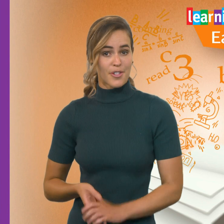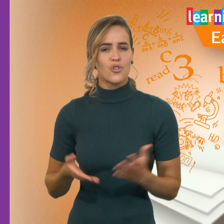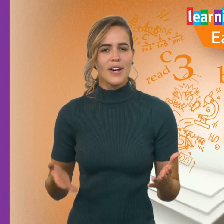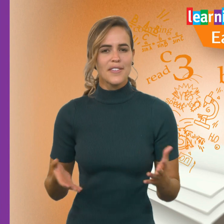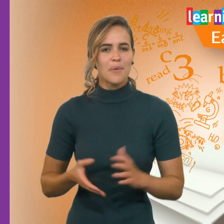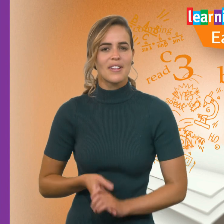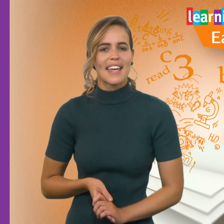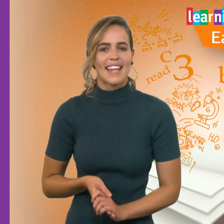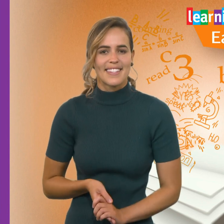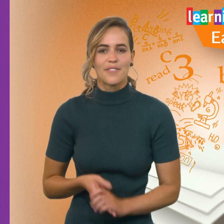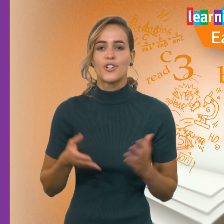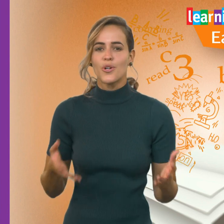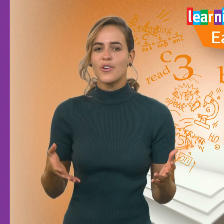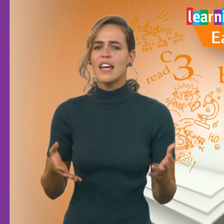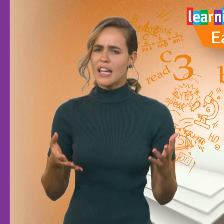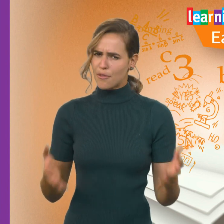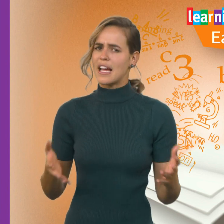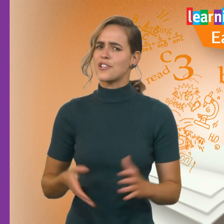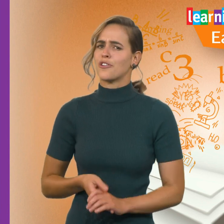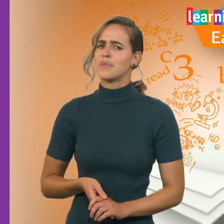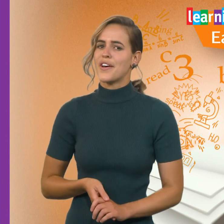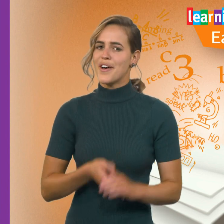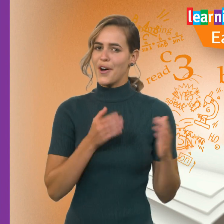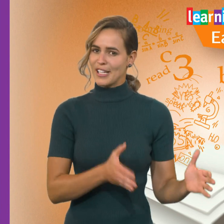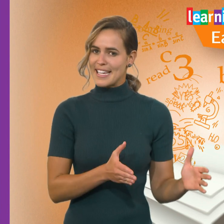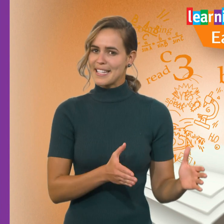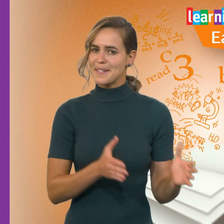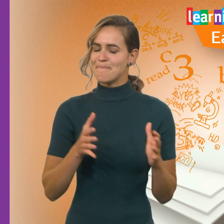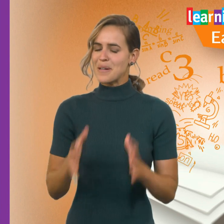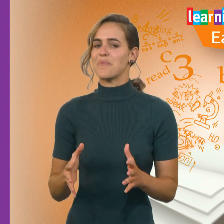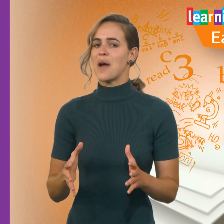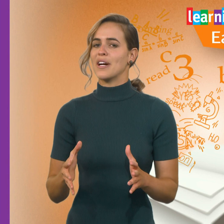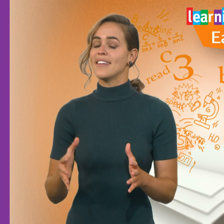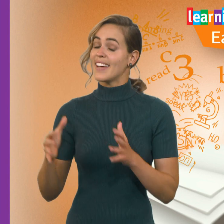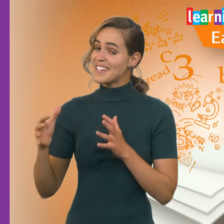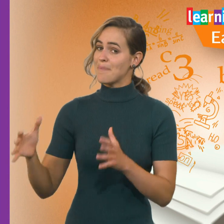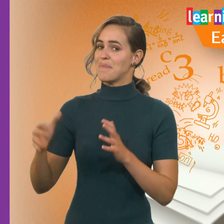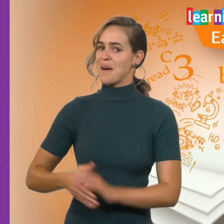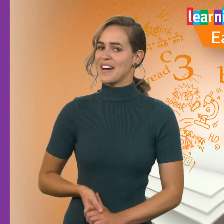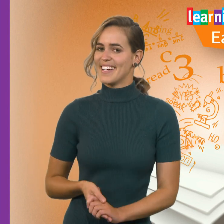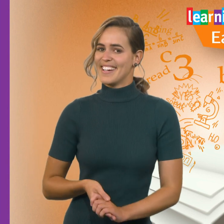will join us to present lessons for children in three age groups – early years, middle primary, and upper primary.